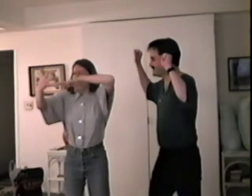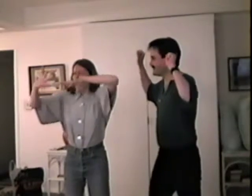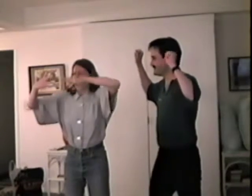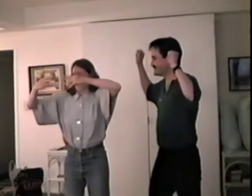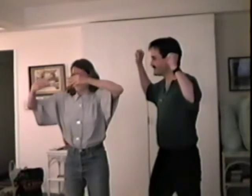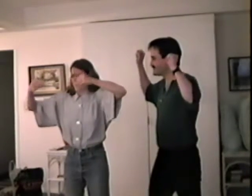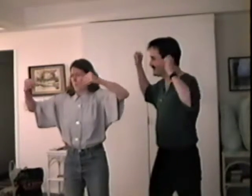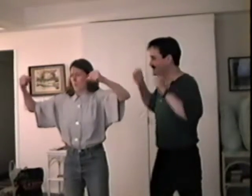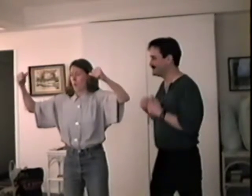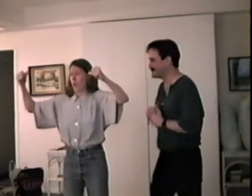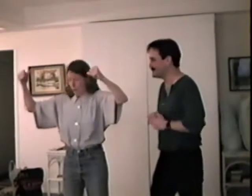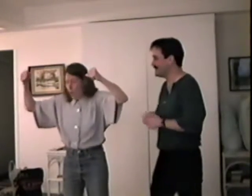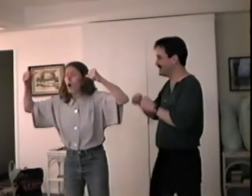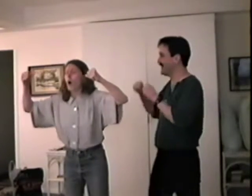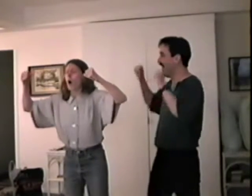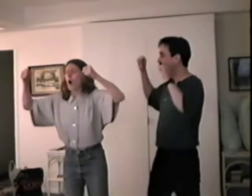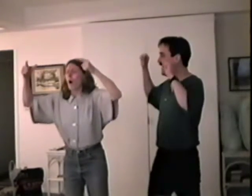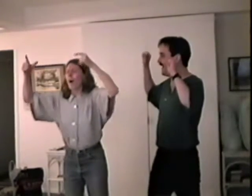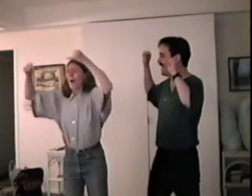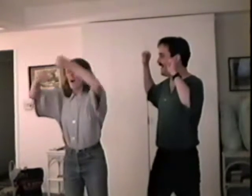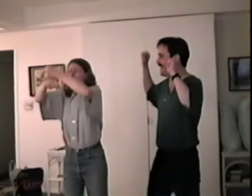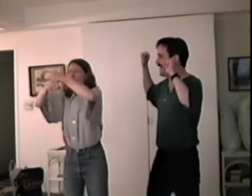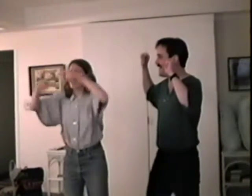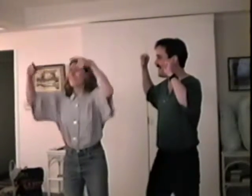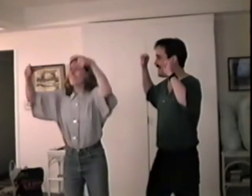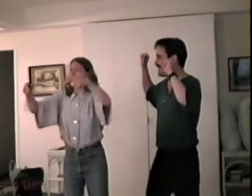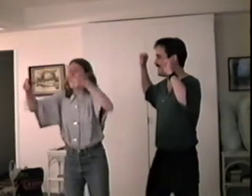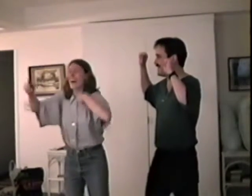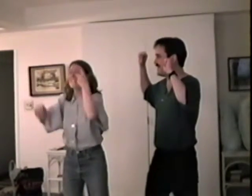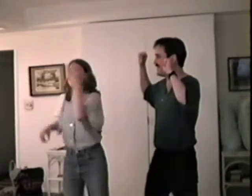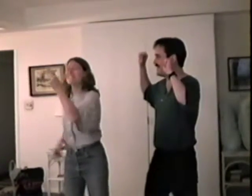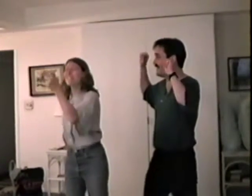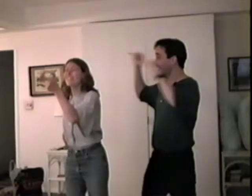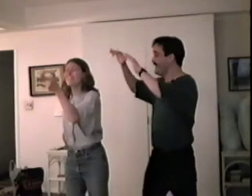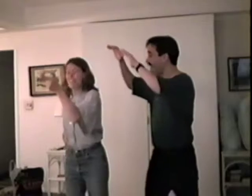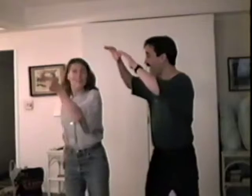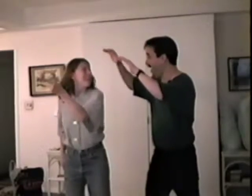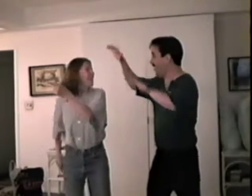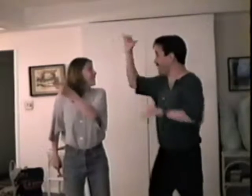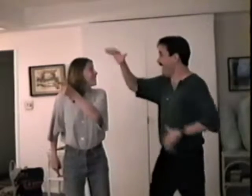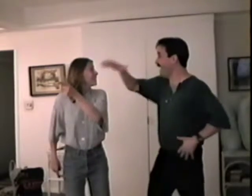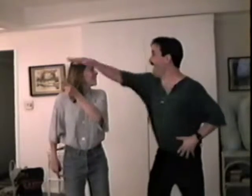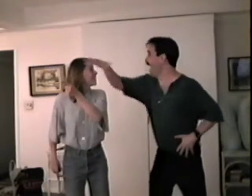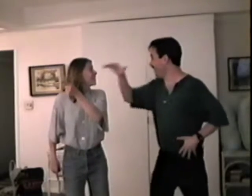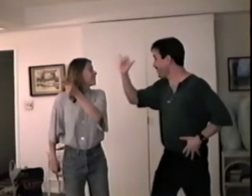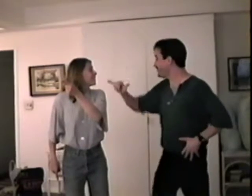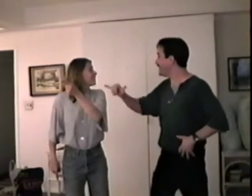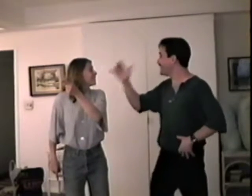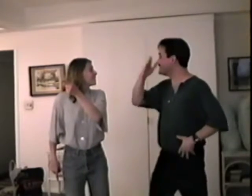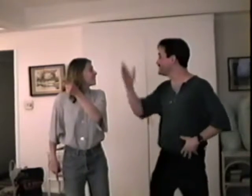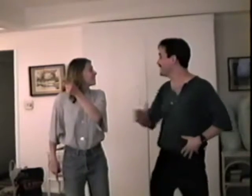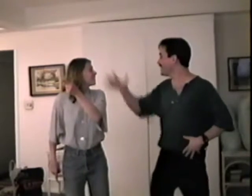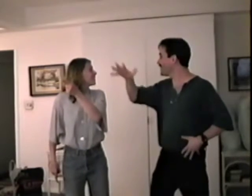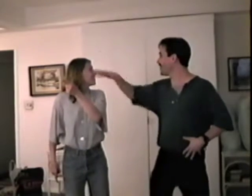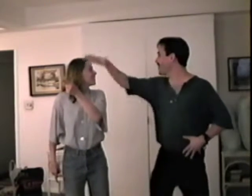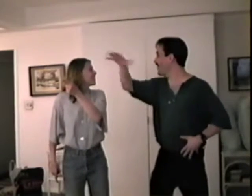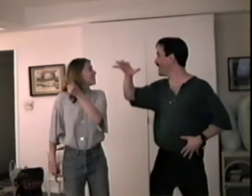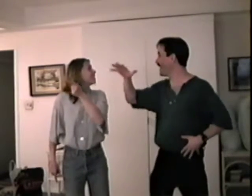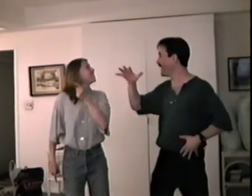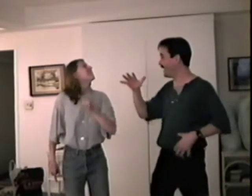Thats it Wendy, that’s Neverland! You’ll have a treasure if you stay there,